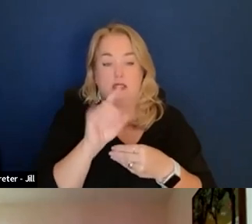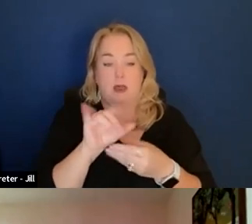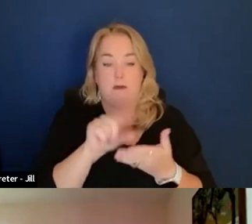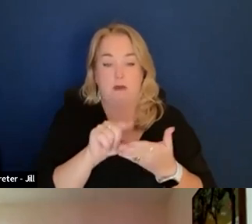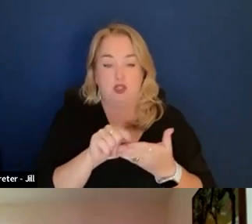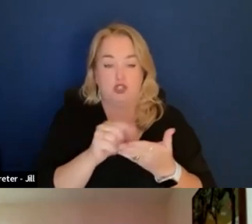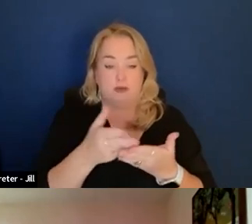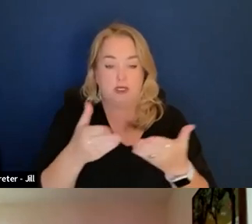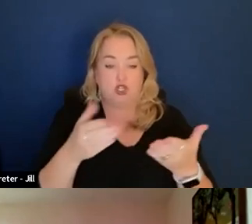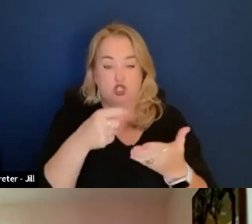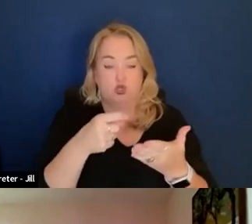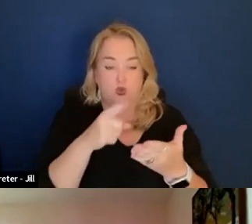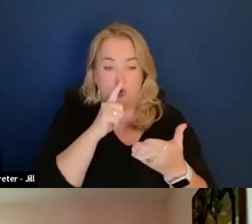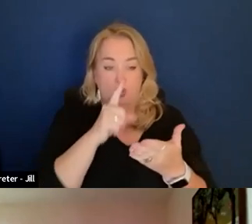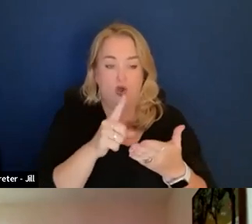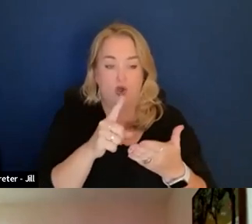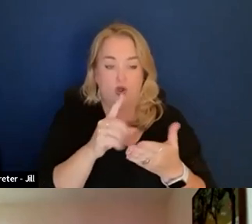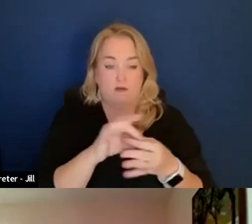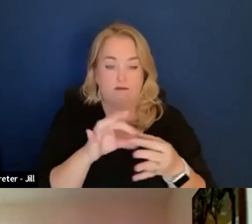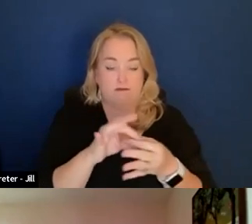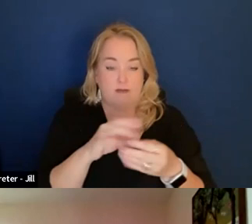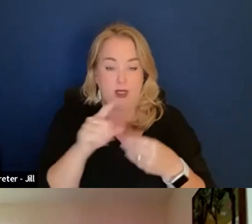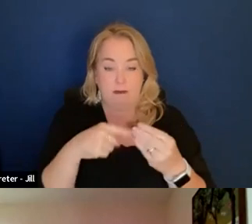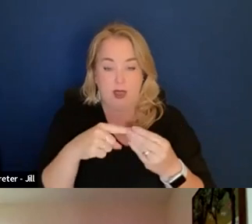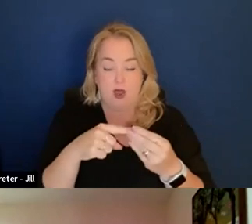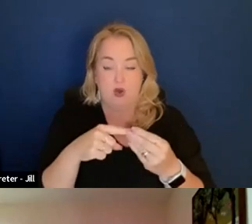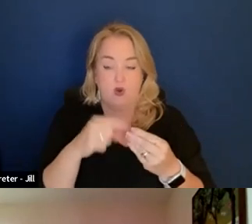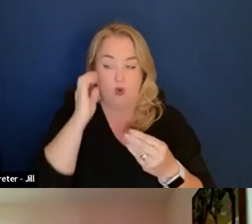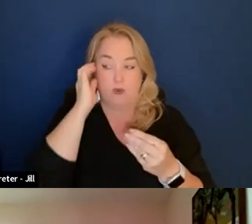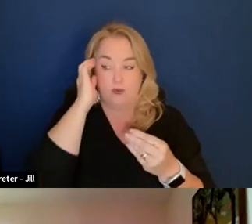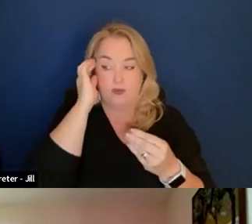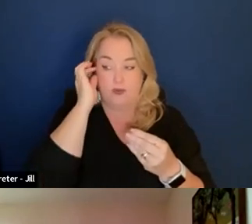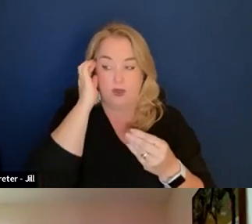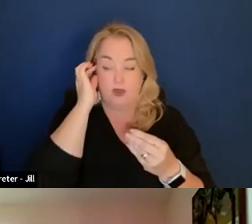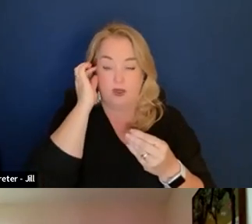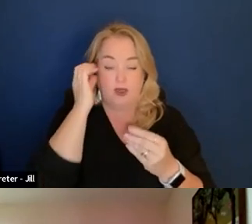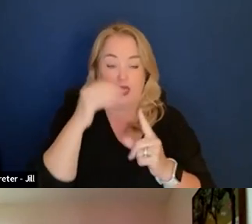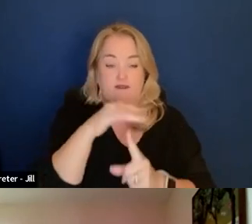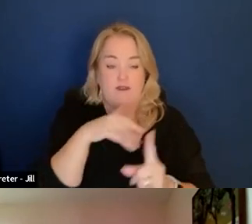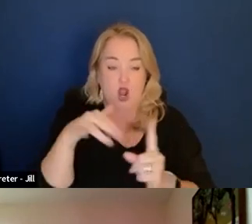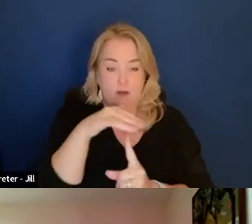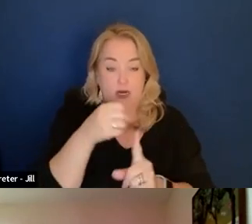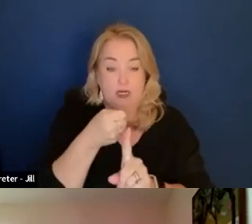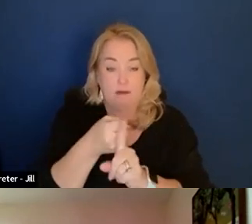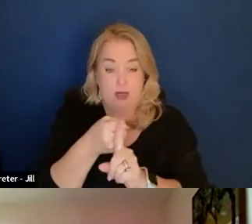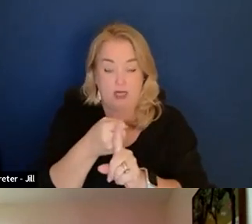that you have been advancing around topics related to environmental impacts and sustainability.